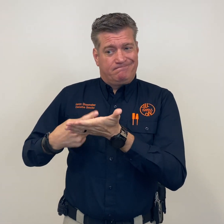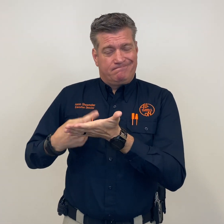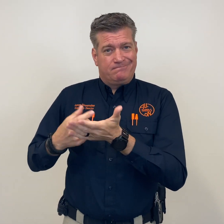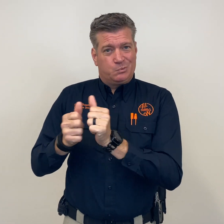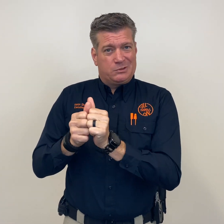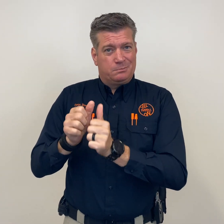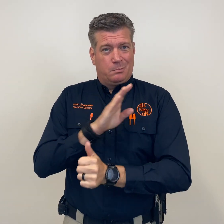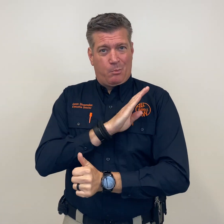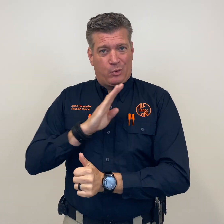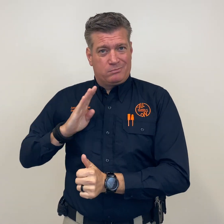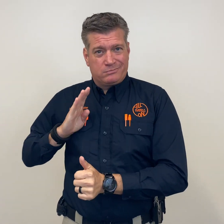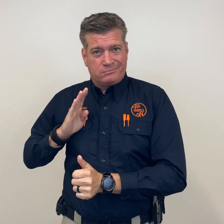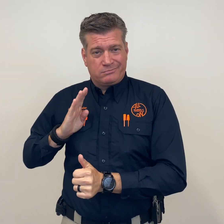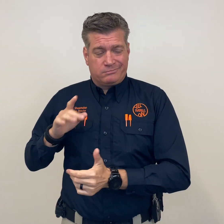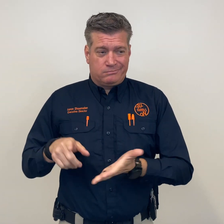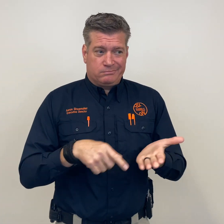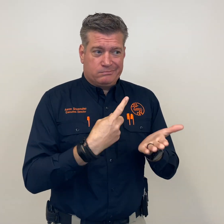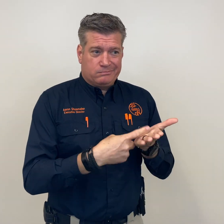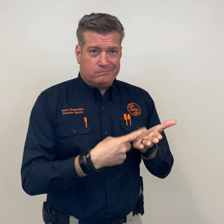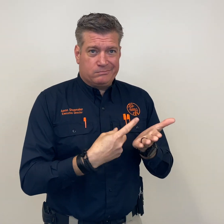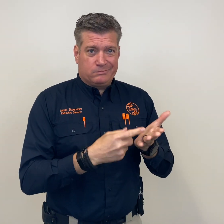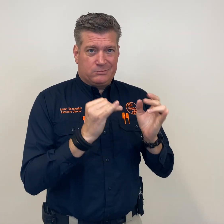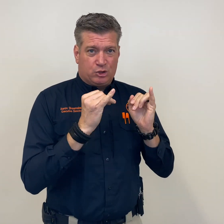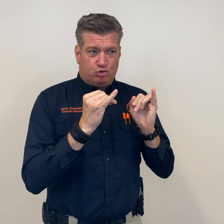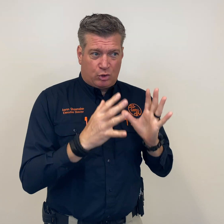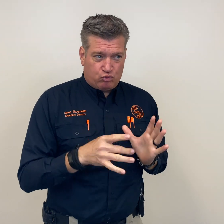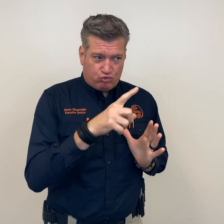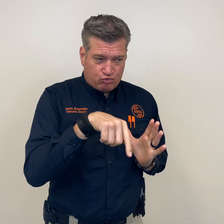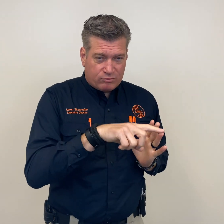after discussing the matter with our Board of Directors and our Instructor